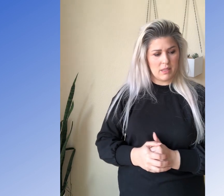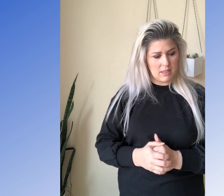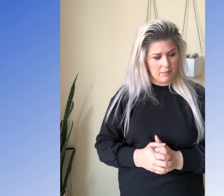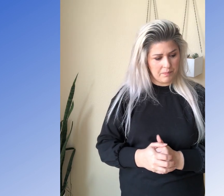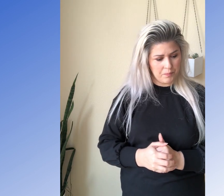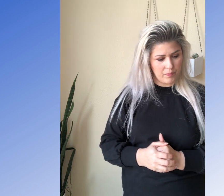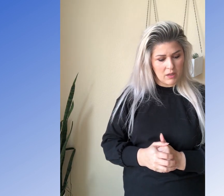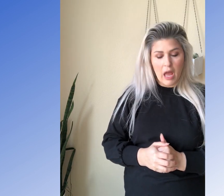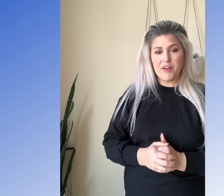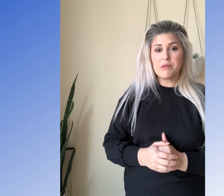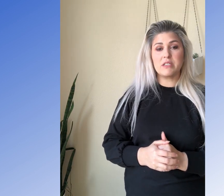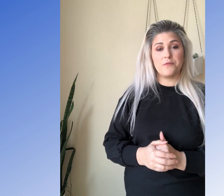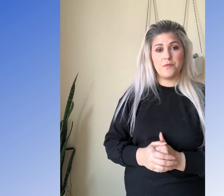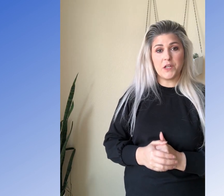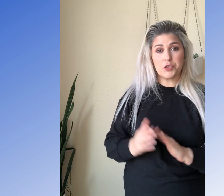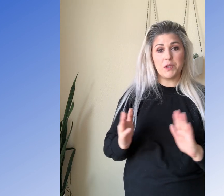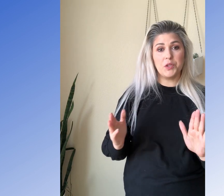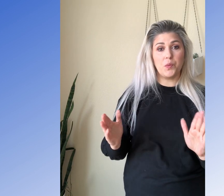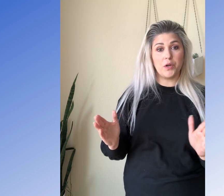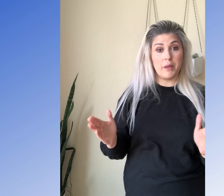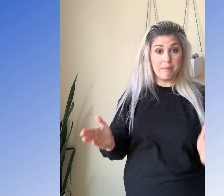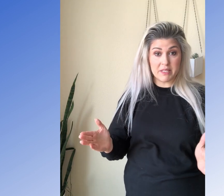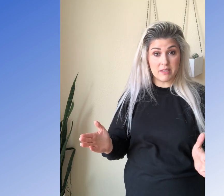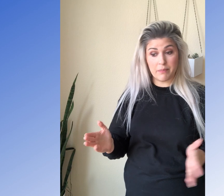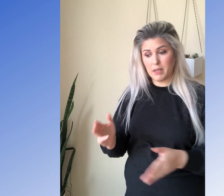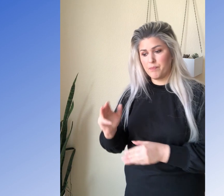let's see if I was finger spelling the word Mississippi.